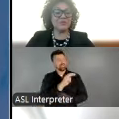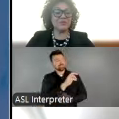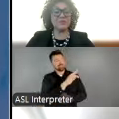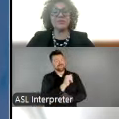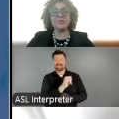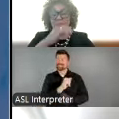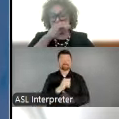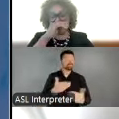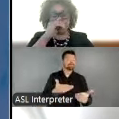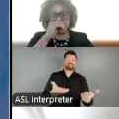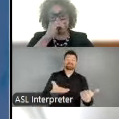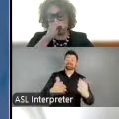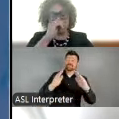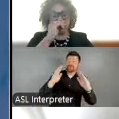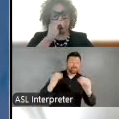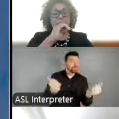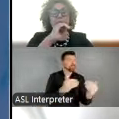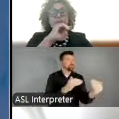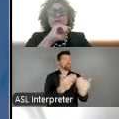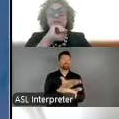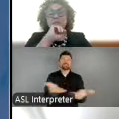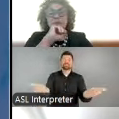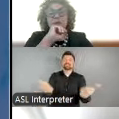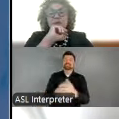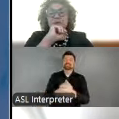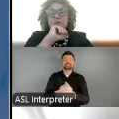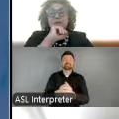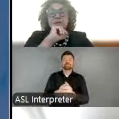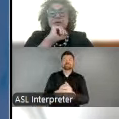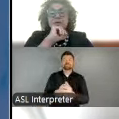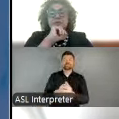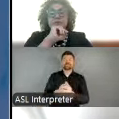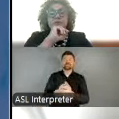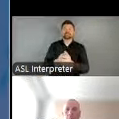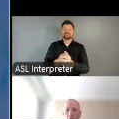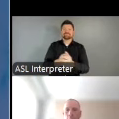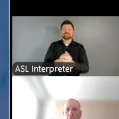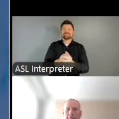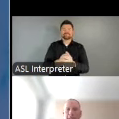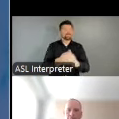to all of our colleagues in the field. Sending warm greetings from Puerto Rico, where many of